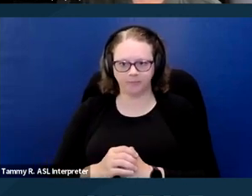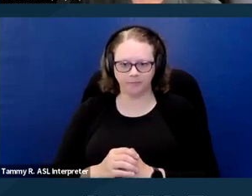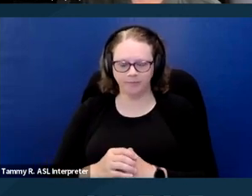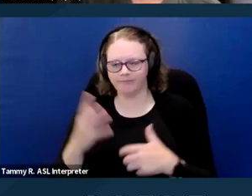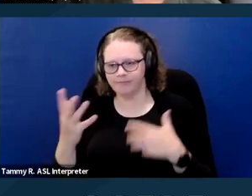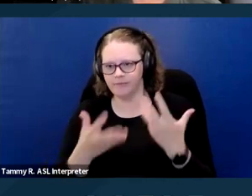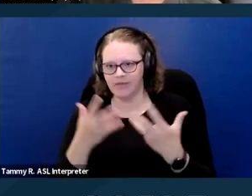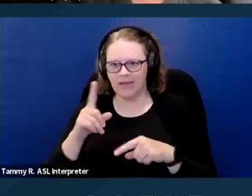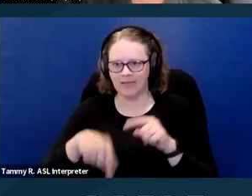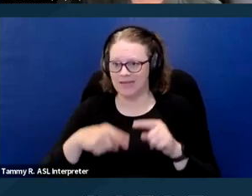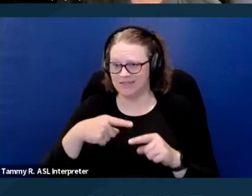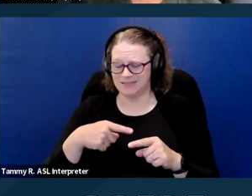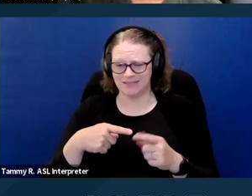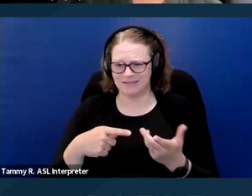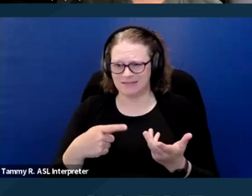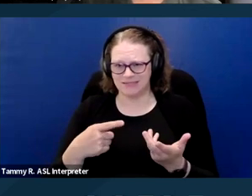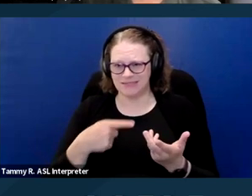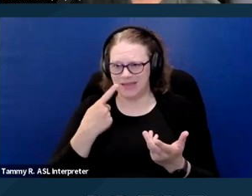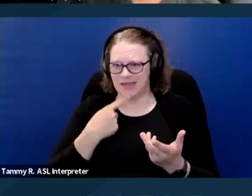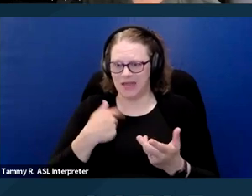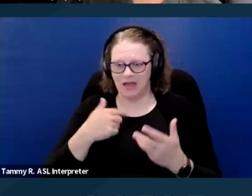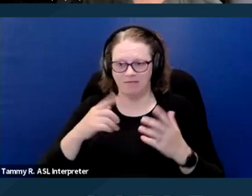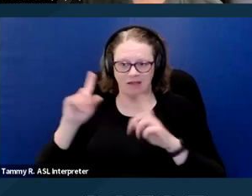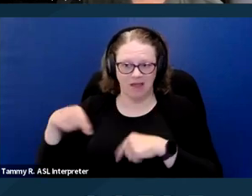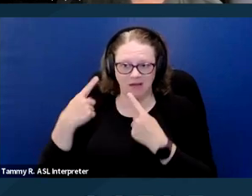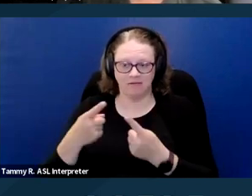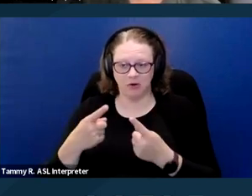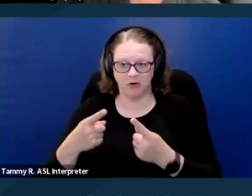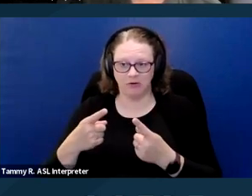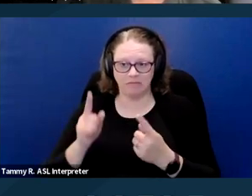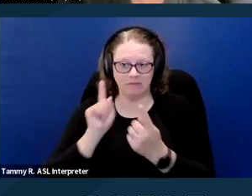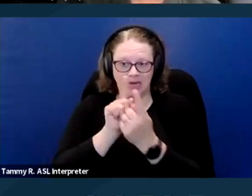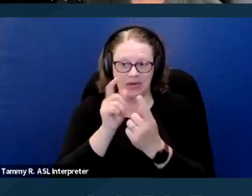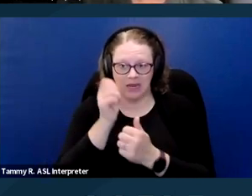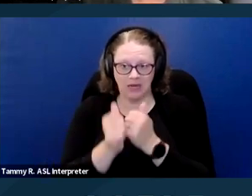I can't say I've ever met anyone who has had to have their dog off leash